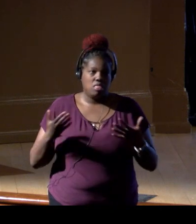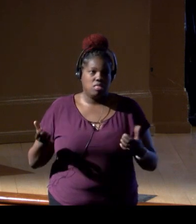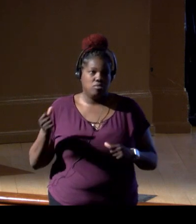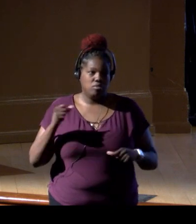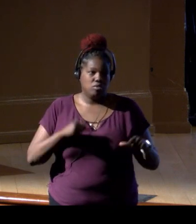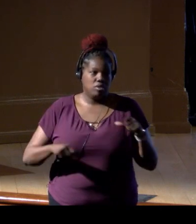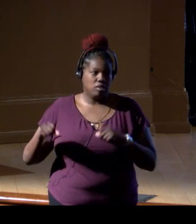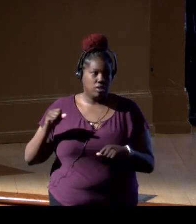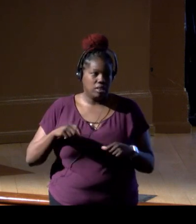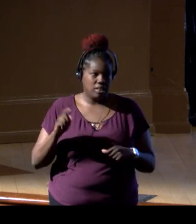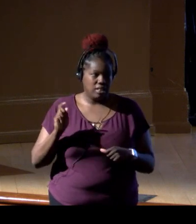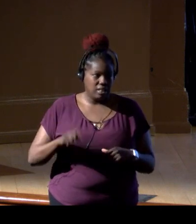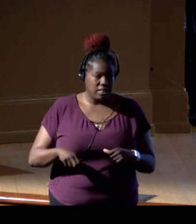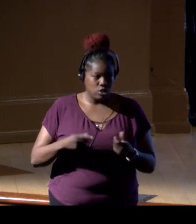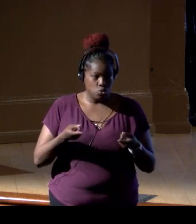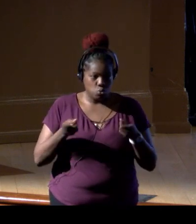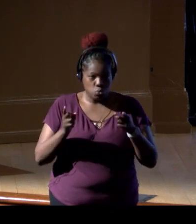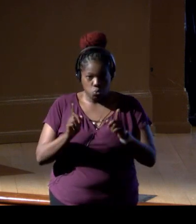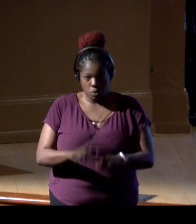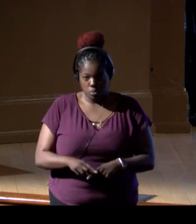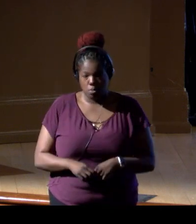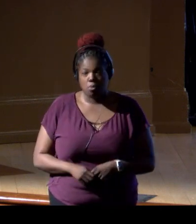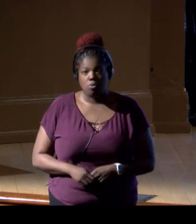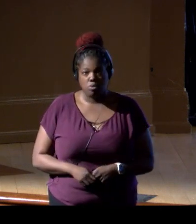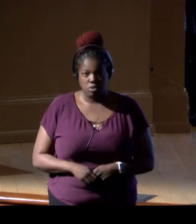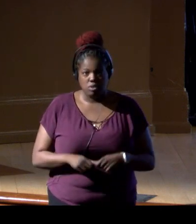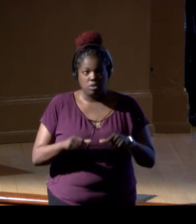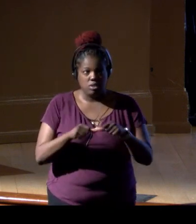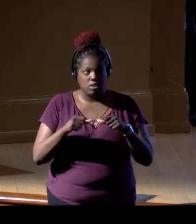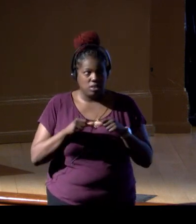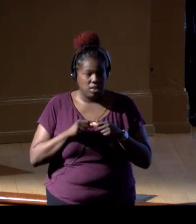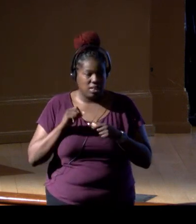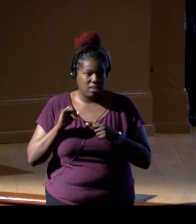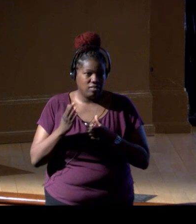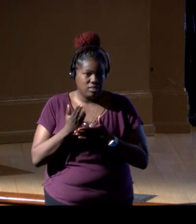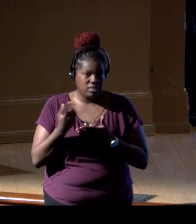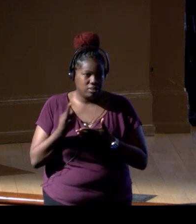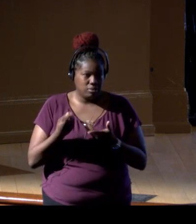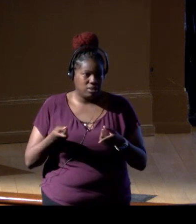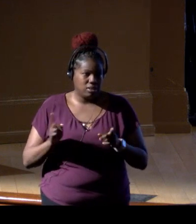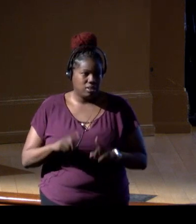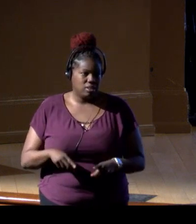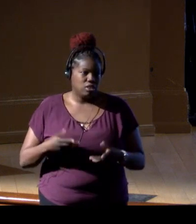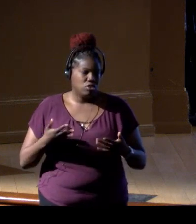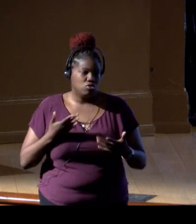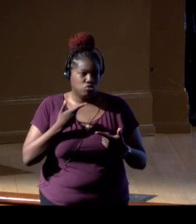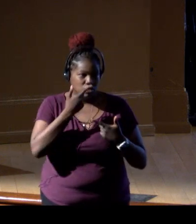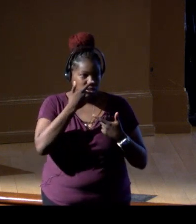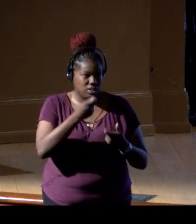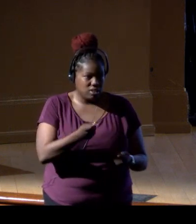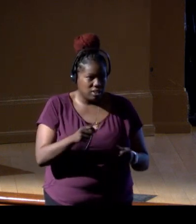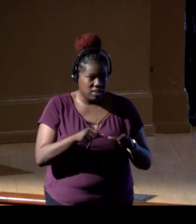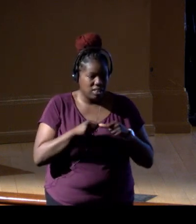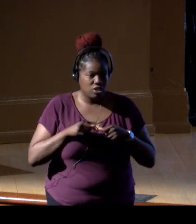that needs to be taking place off these areas. While there's some going on, there's already interest in areas like Puerto Rico